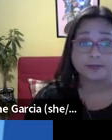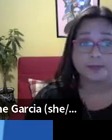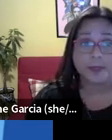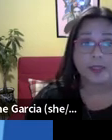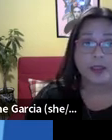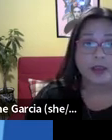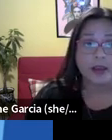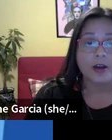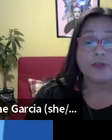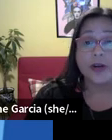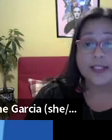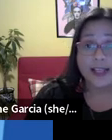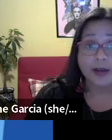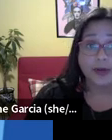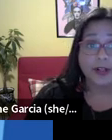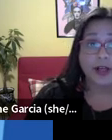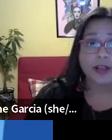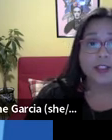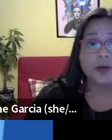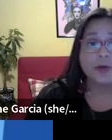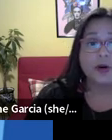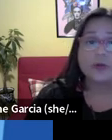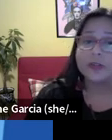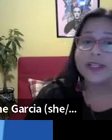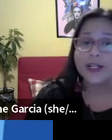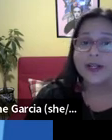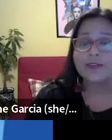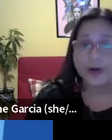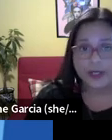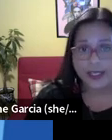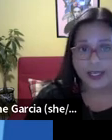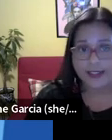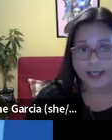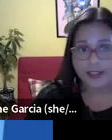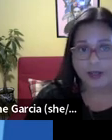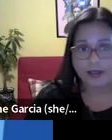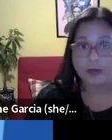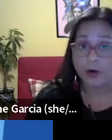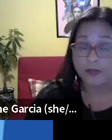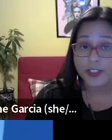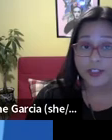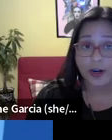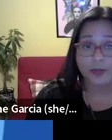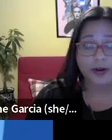Unfortunately, it is likely that the anti-democracy justices will continue to issue decisions harmful to our democracy, civil liberties, and civil rights. Harmful to our democracy, civil liberties, and